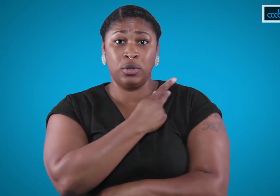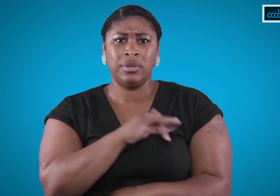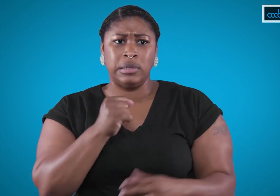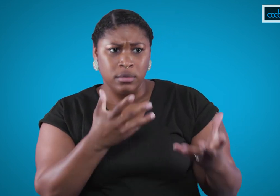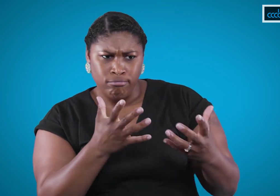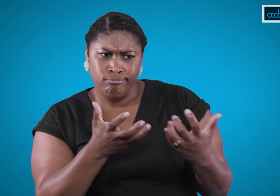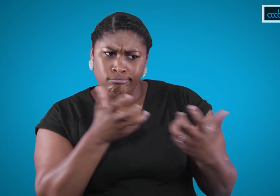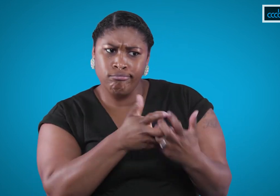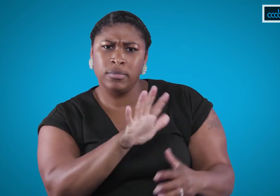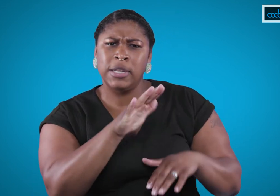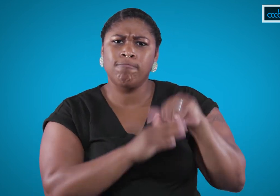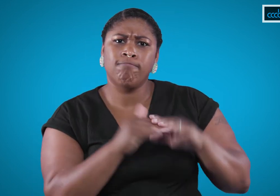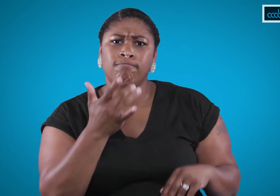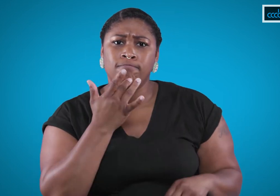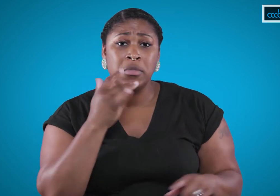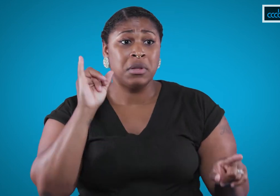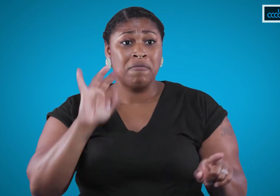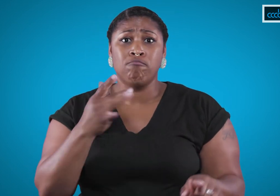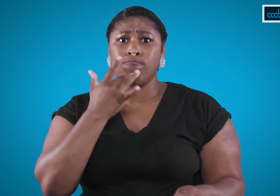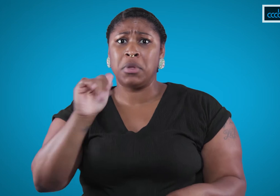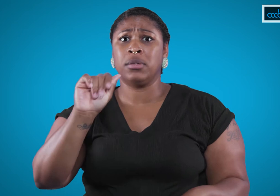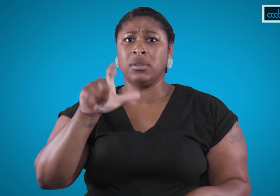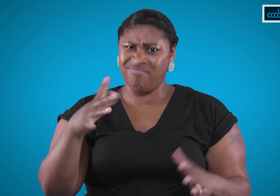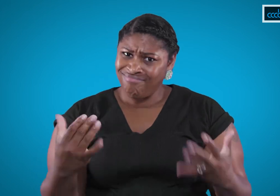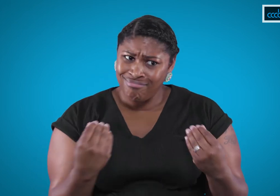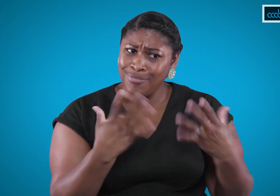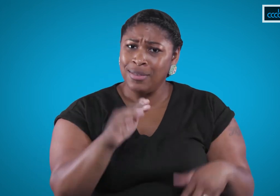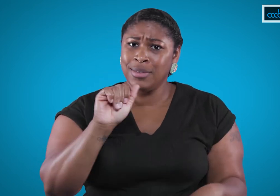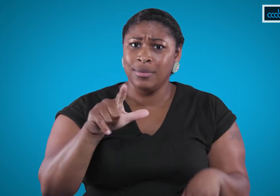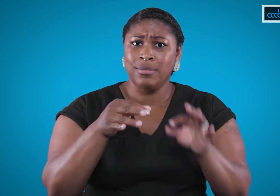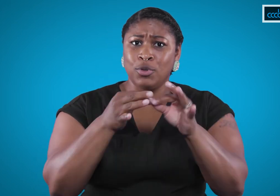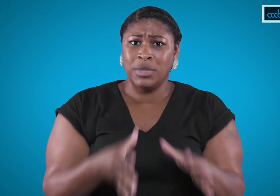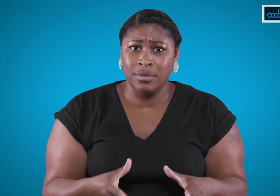where they are most comfortable. If they use ASL, then provide an ASL interpreter.